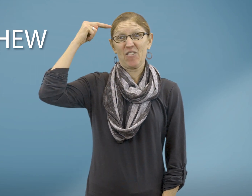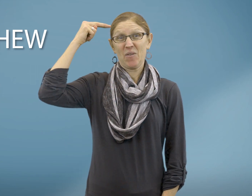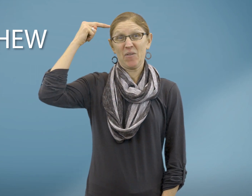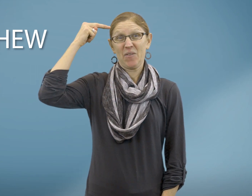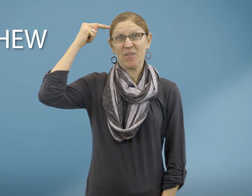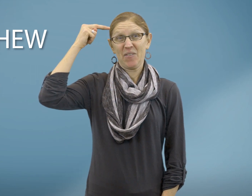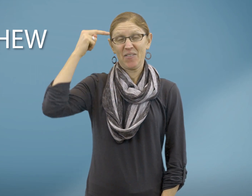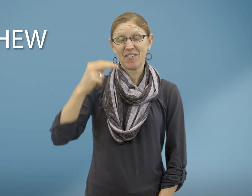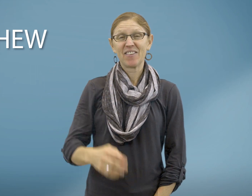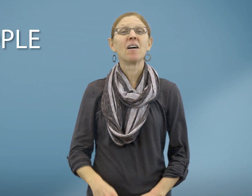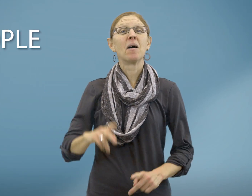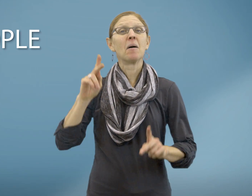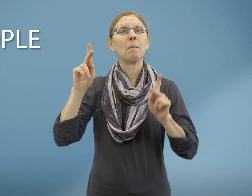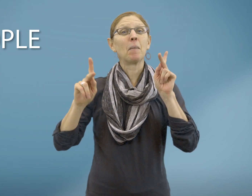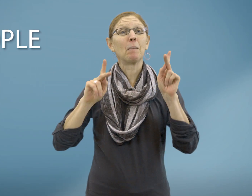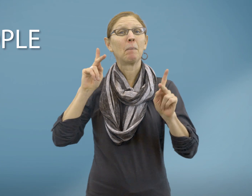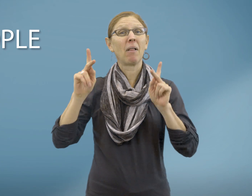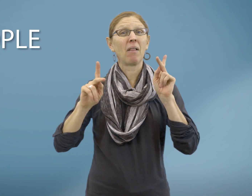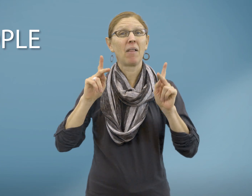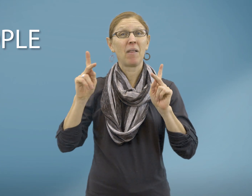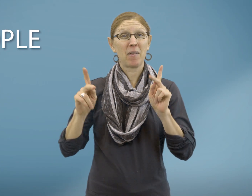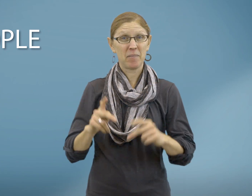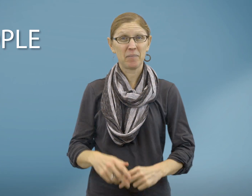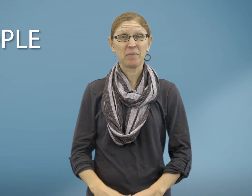Nephew People